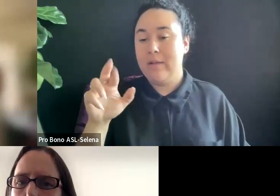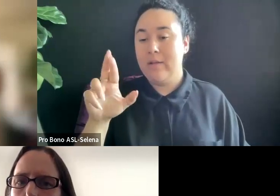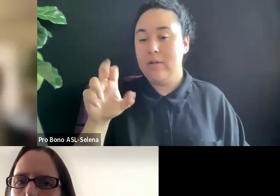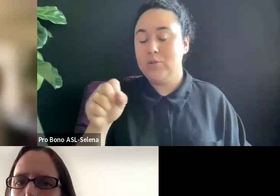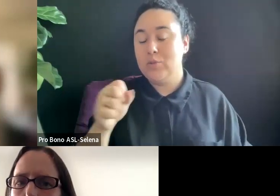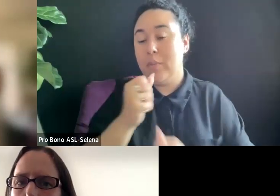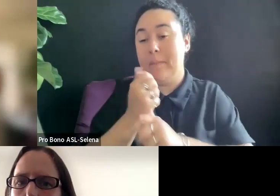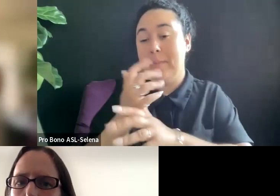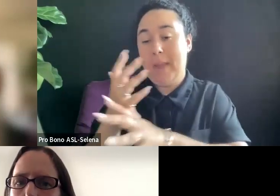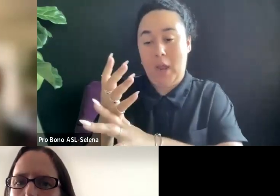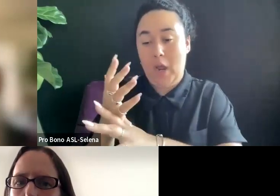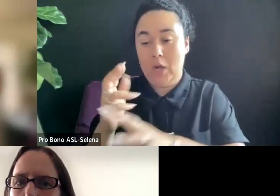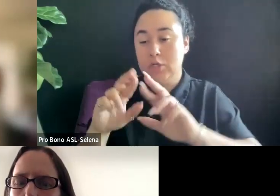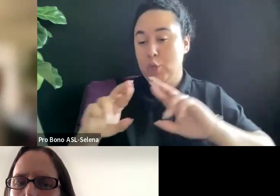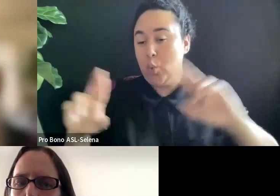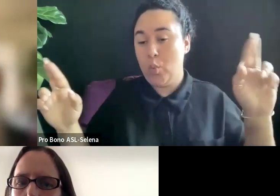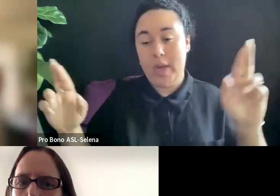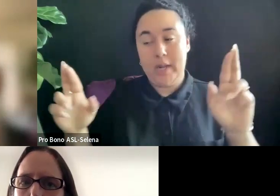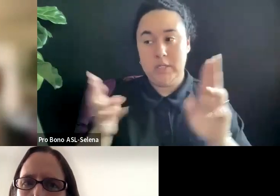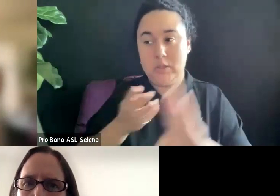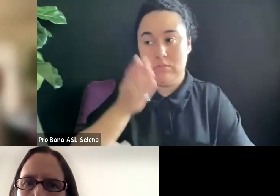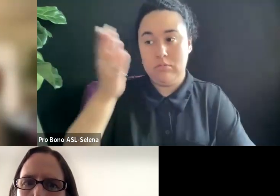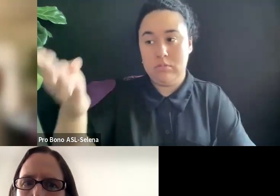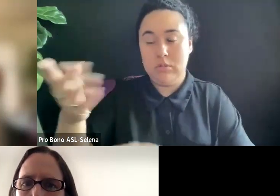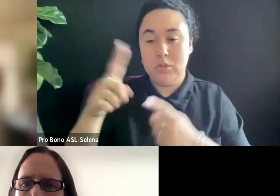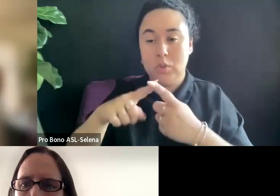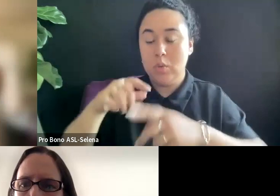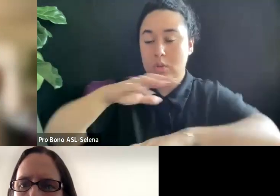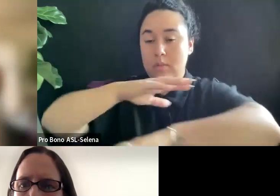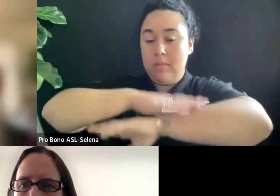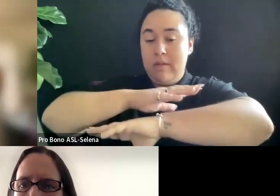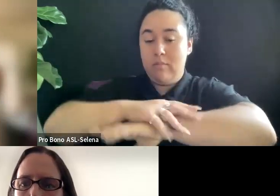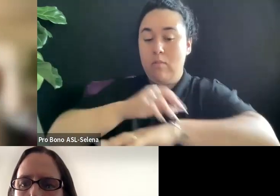TECHNICALLY PREPARE AND ALSO GET YOUR FILM PLACED.